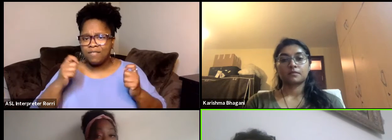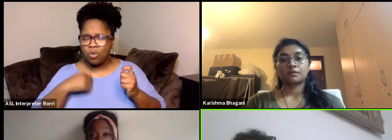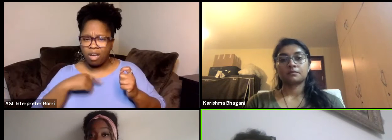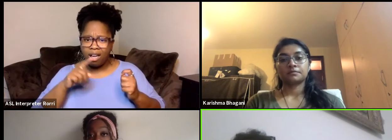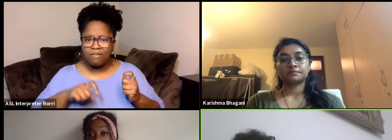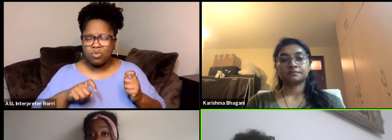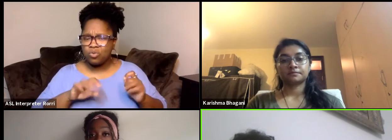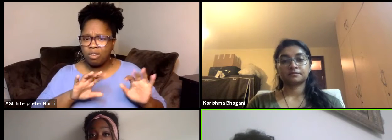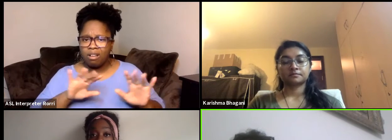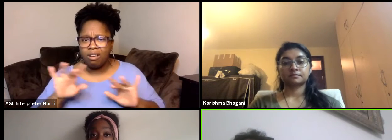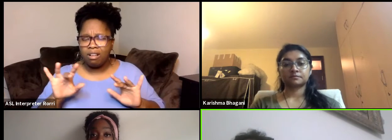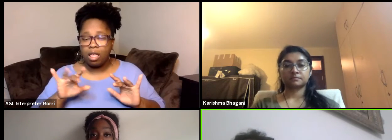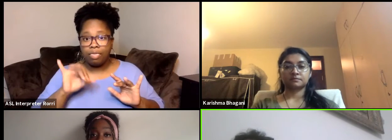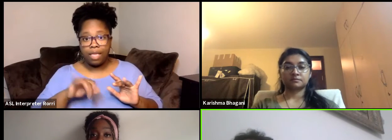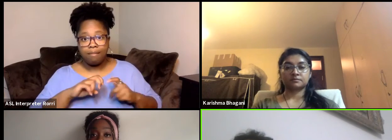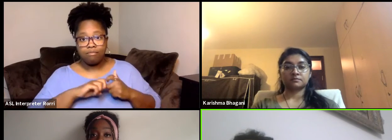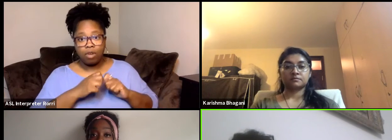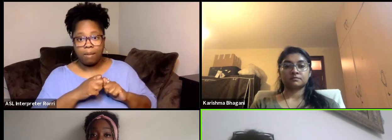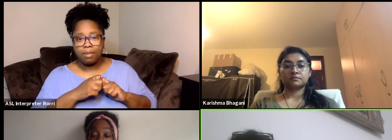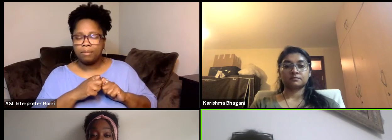that exists even within the same countries.